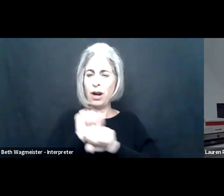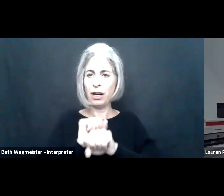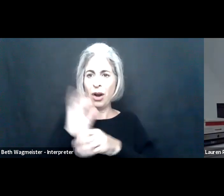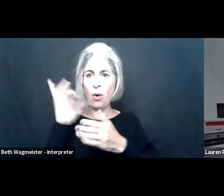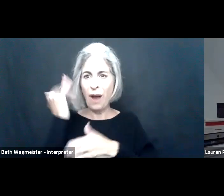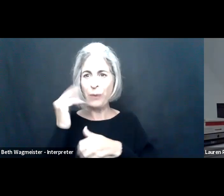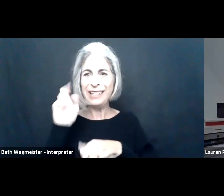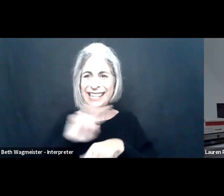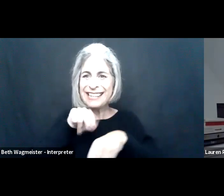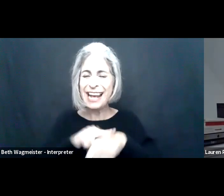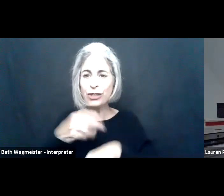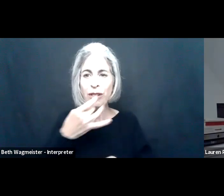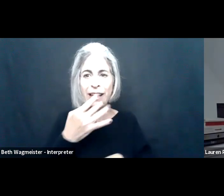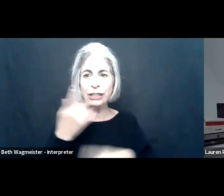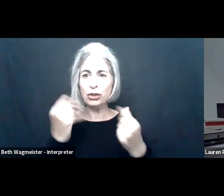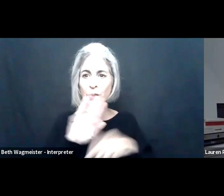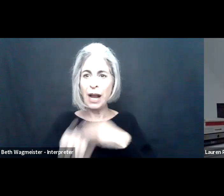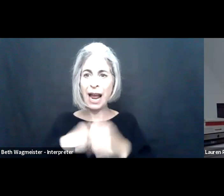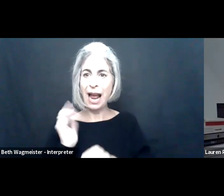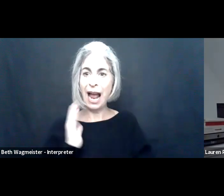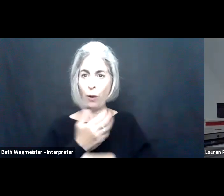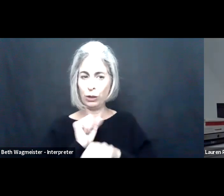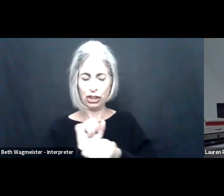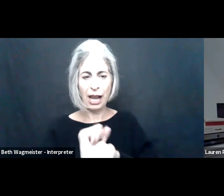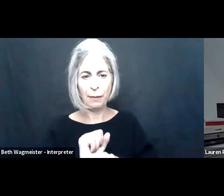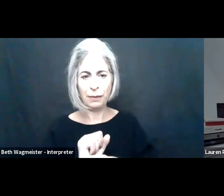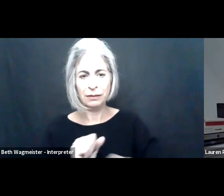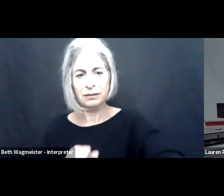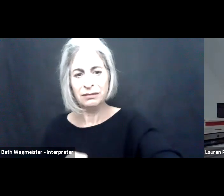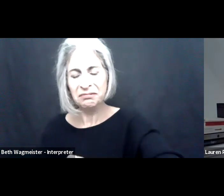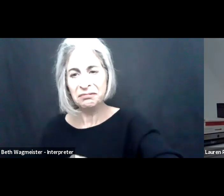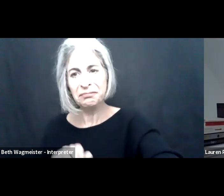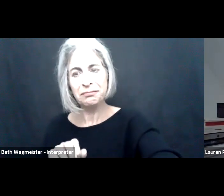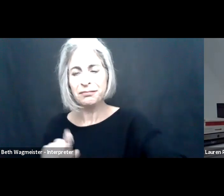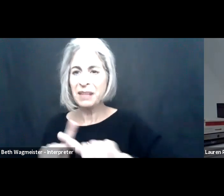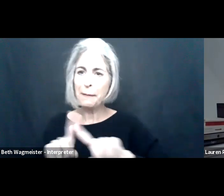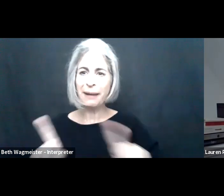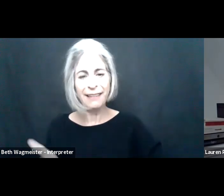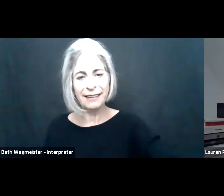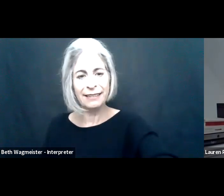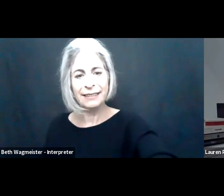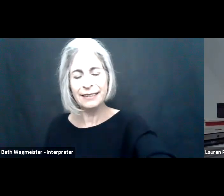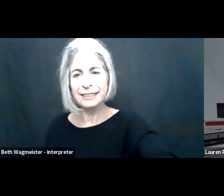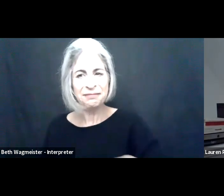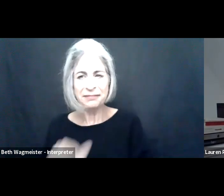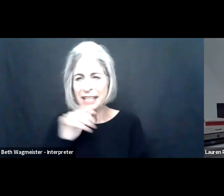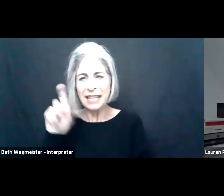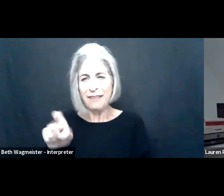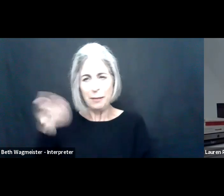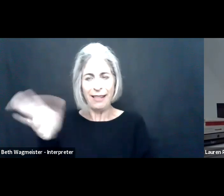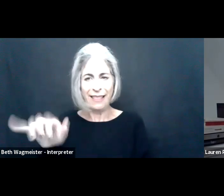And that 9 to 5 just happens to be hours we inherited from the industrial revolution because we needed that jobs.